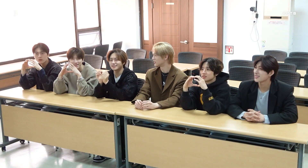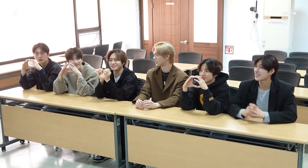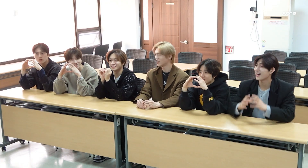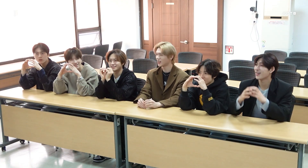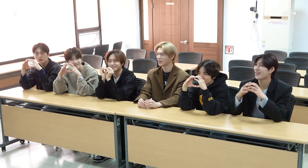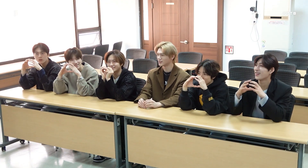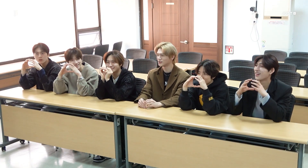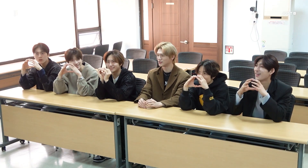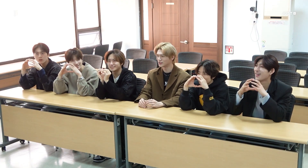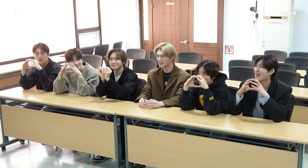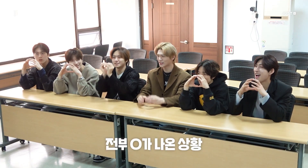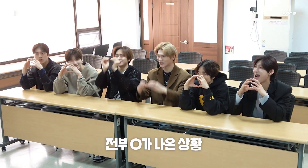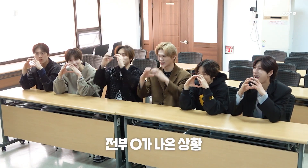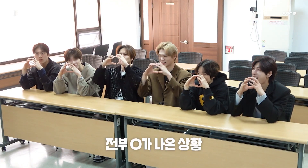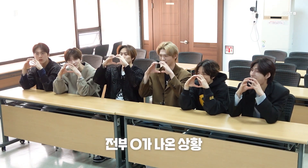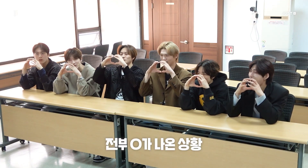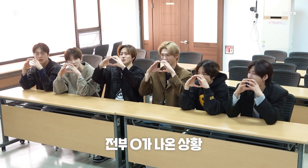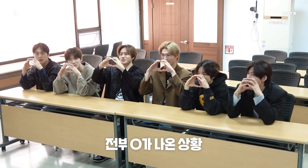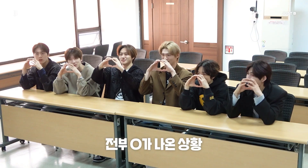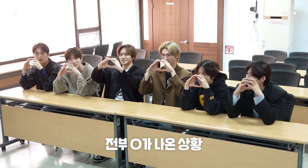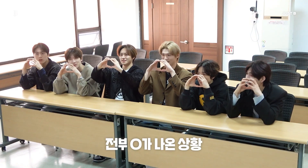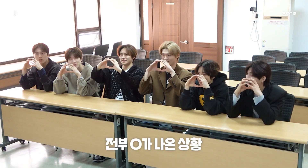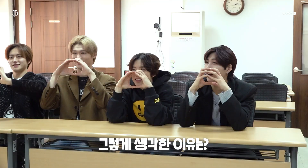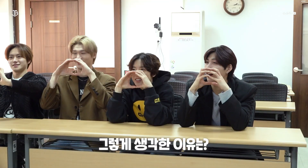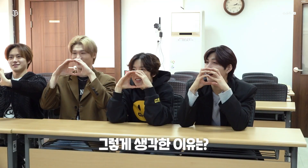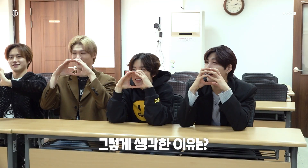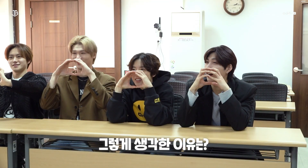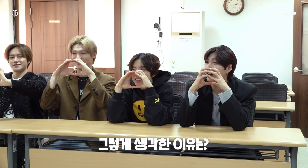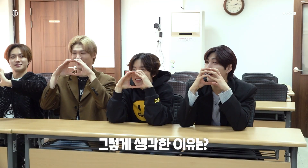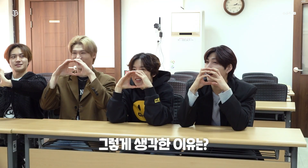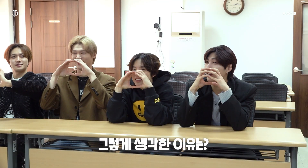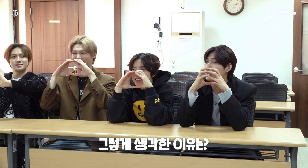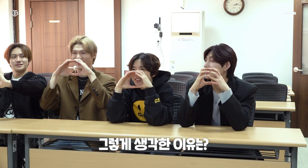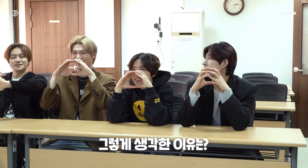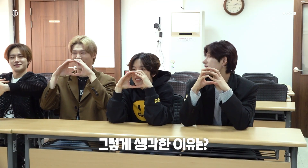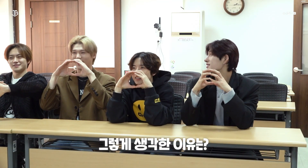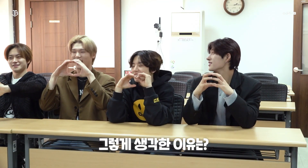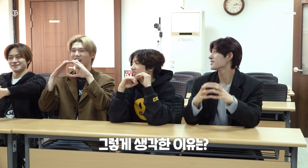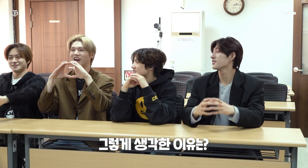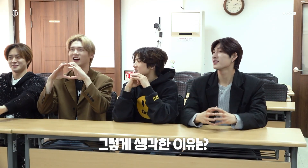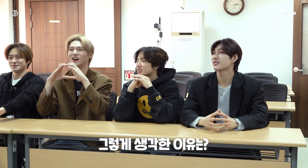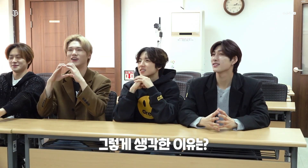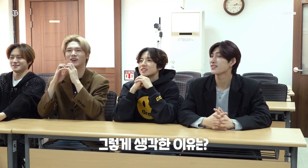There is! - 1, 2, 3 [Everyone said O] Why do you think that is?